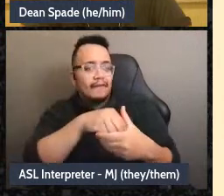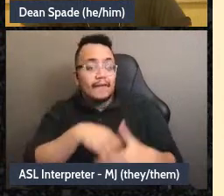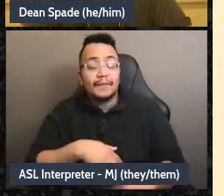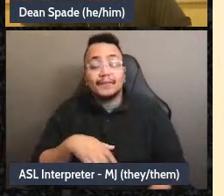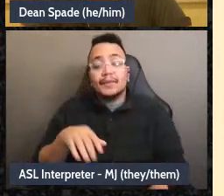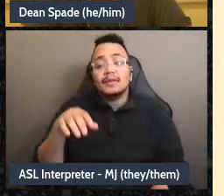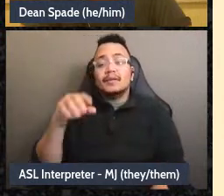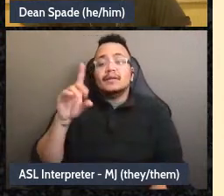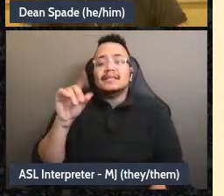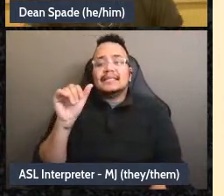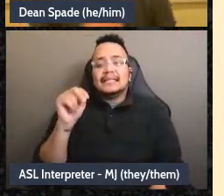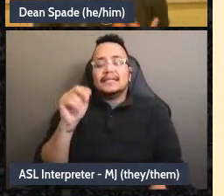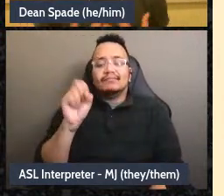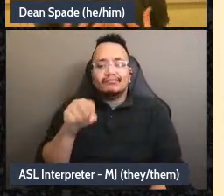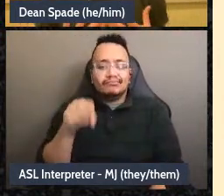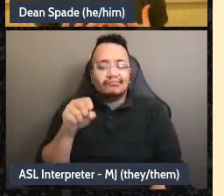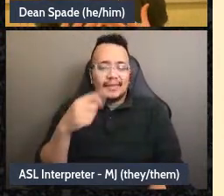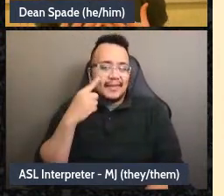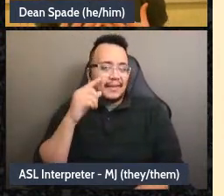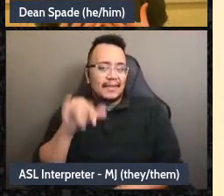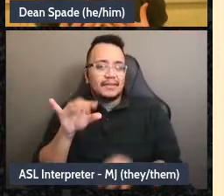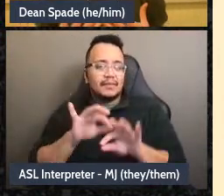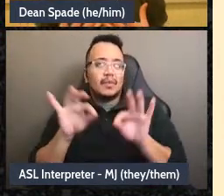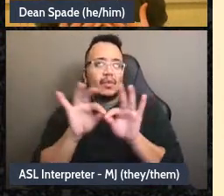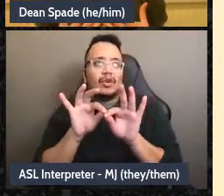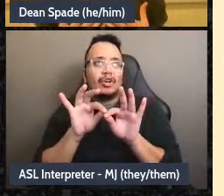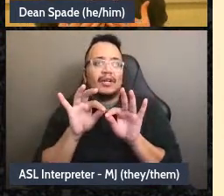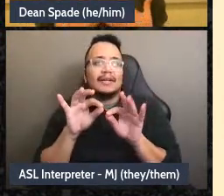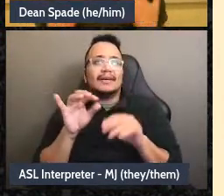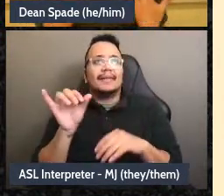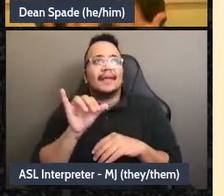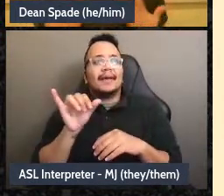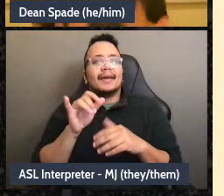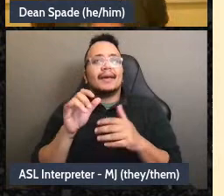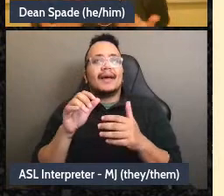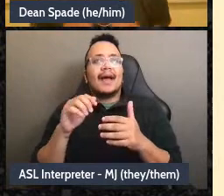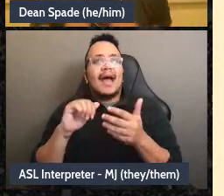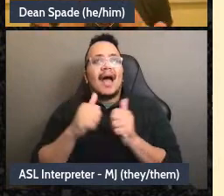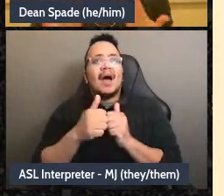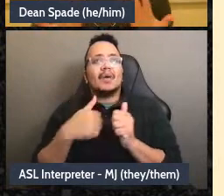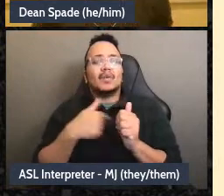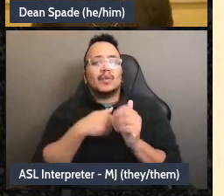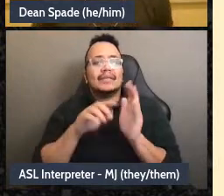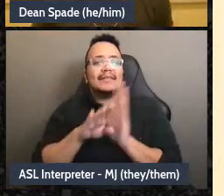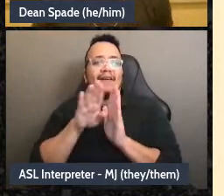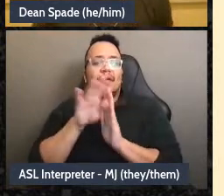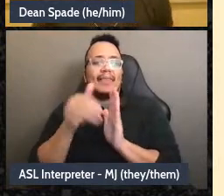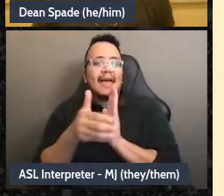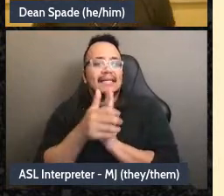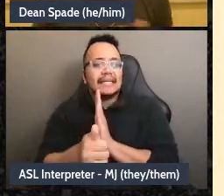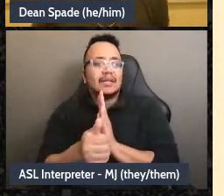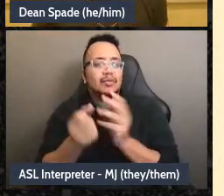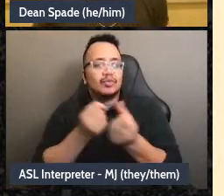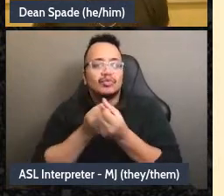like, how do we all, um, like build a skill of wanting to affirm more. That-it's actually useful